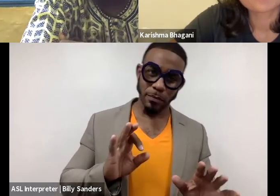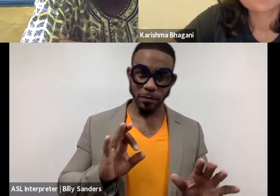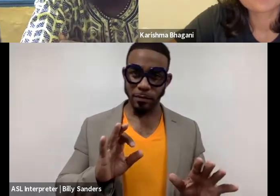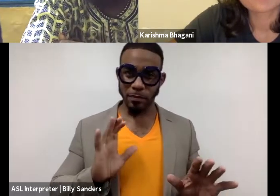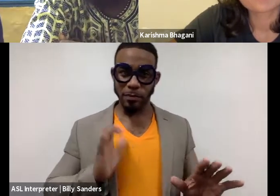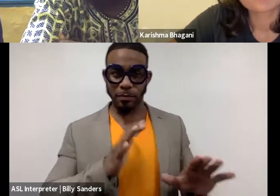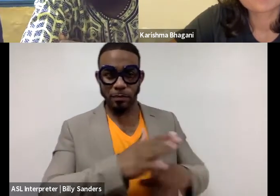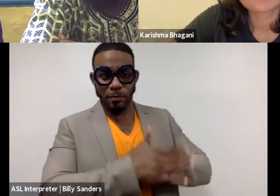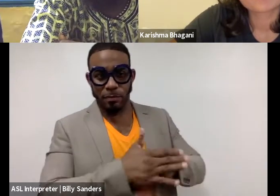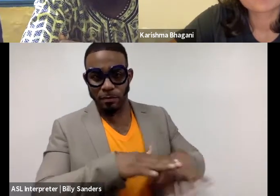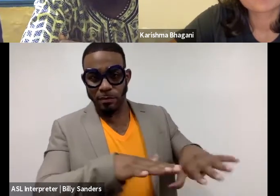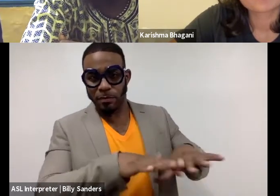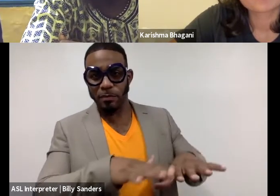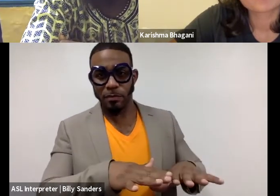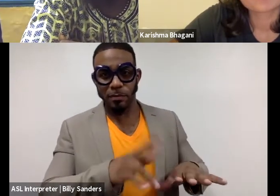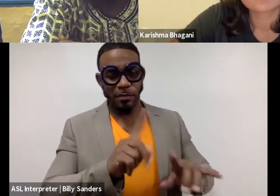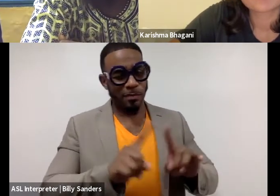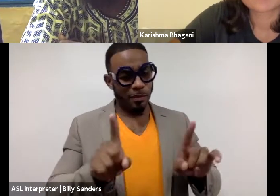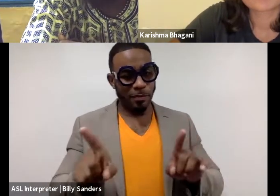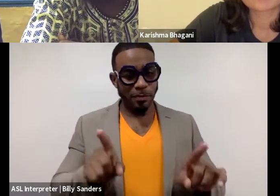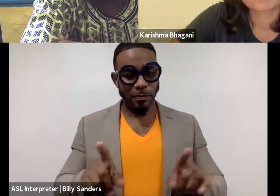(Charles speaks French)